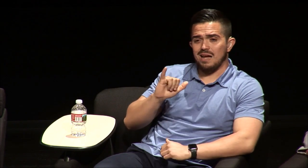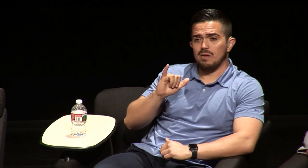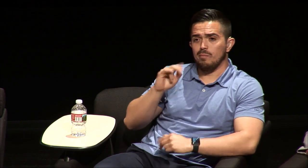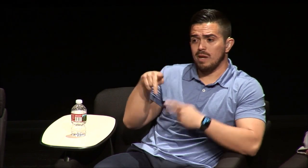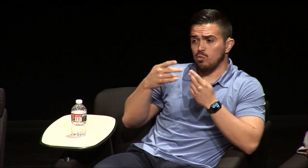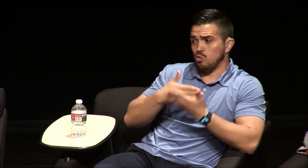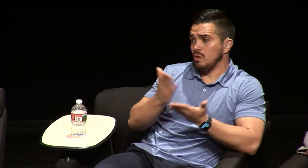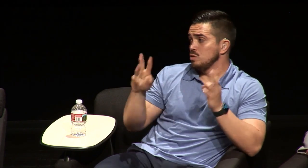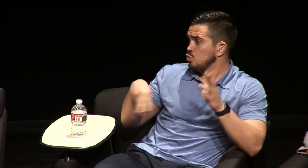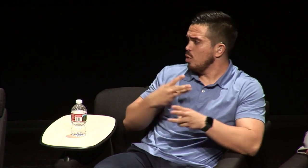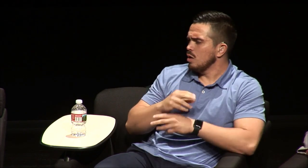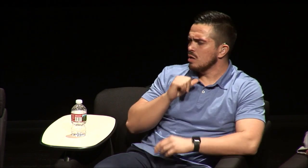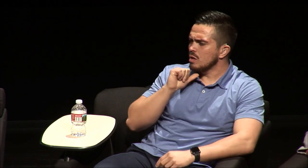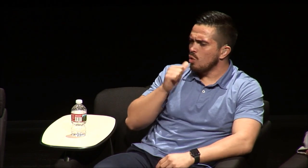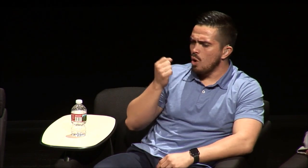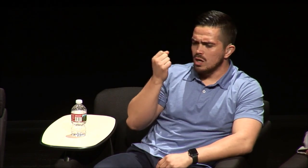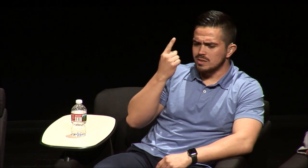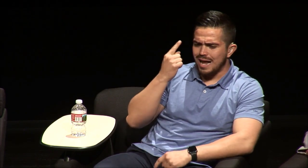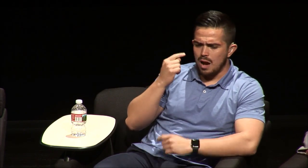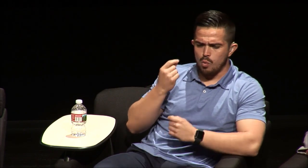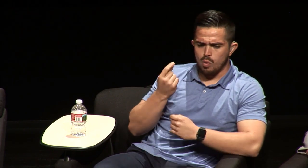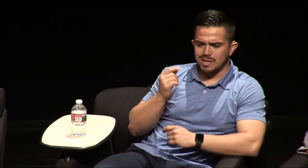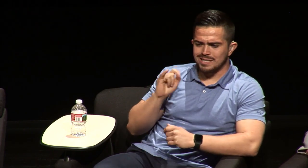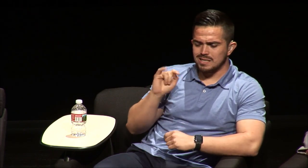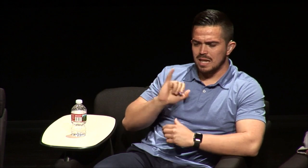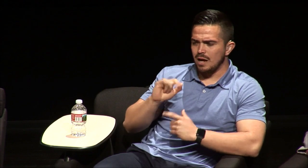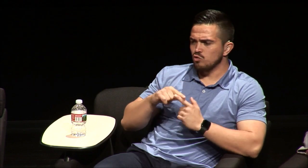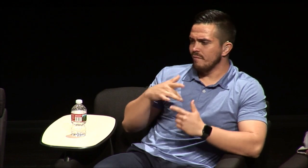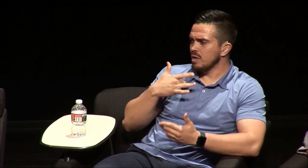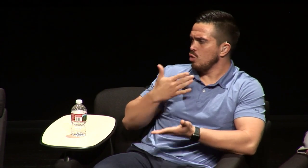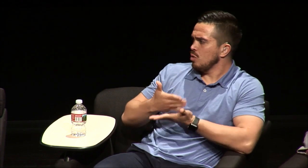always told me that you know people in the world won't understand what it's